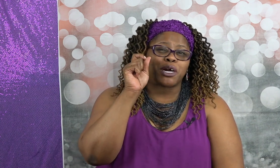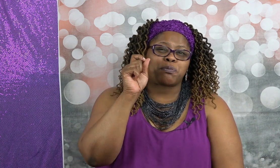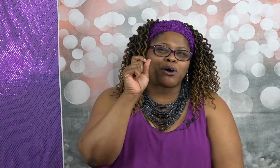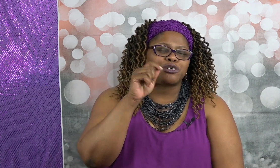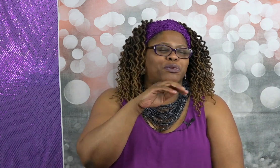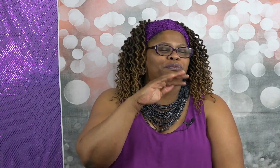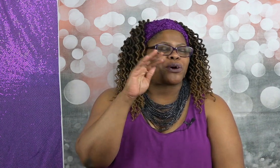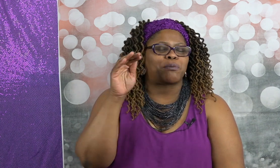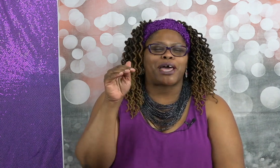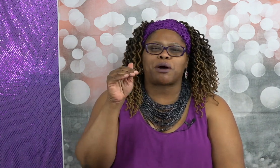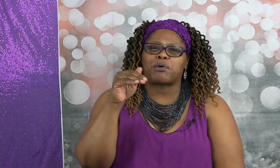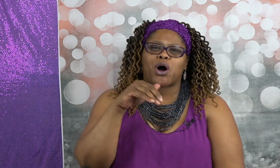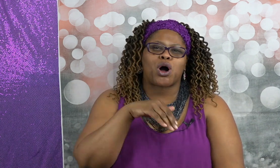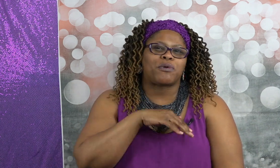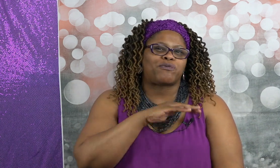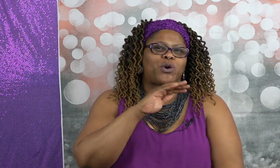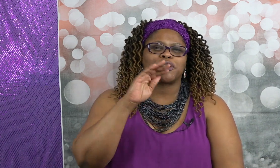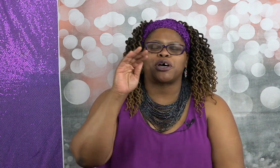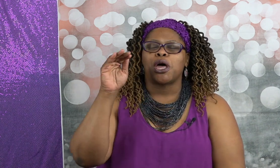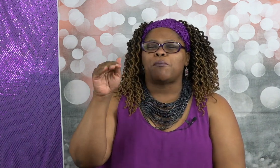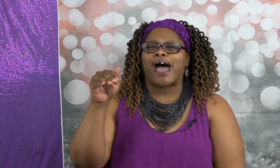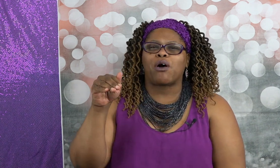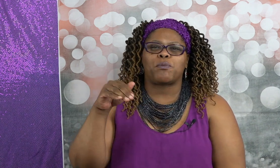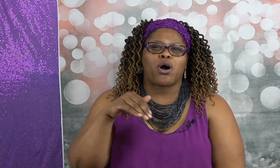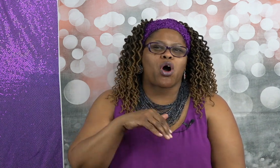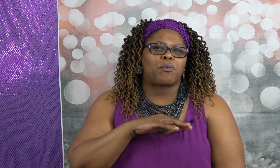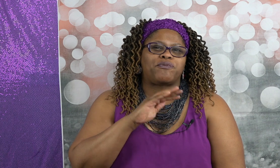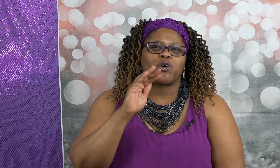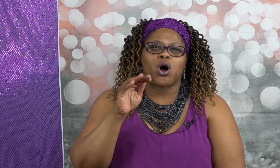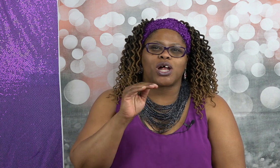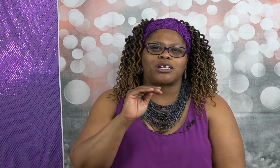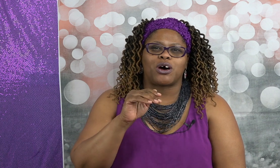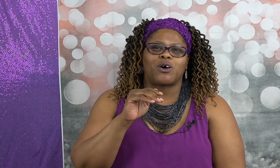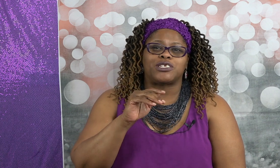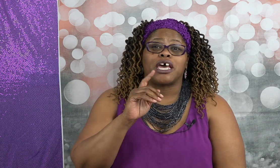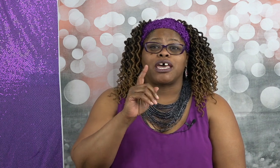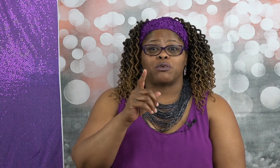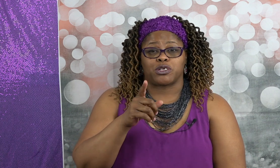approach before the Mega Ball before the Powerball before all of those it was